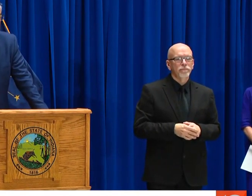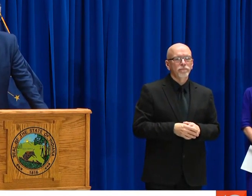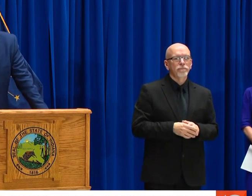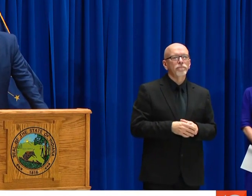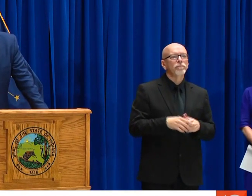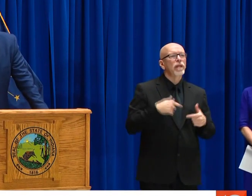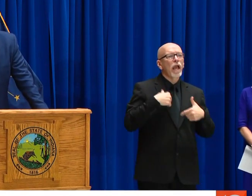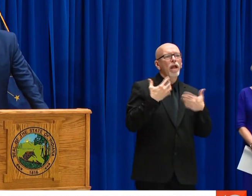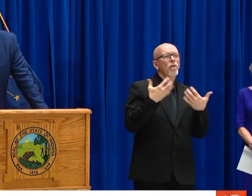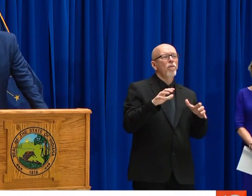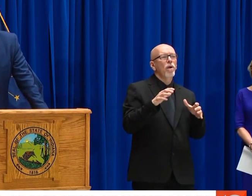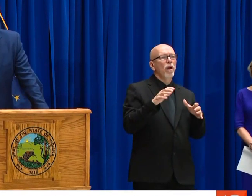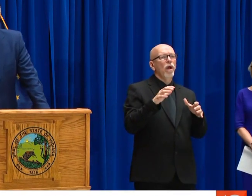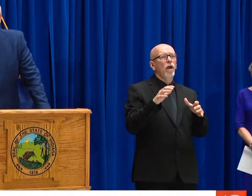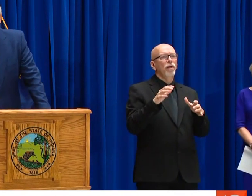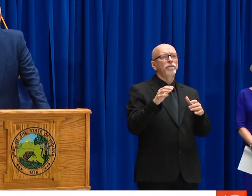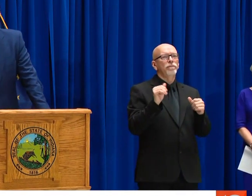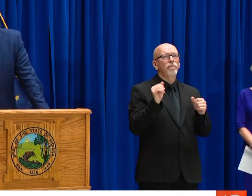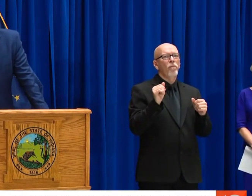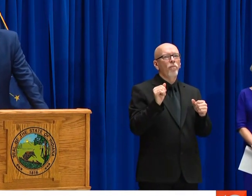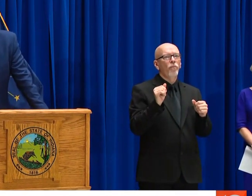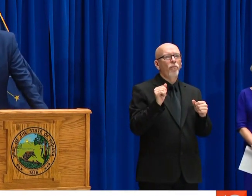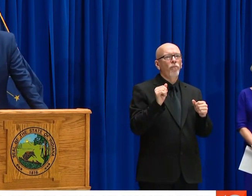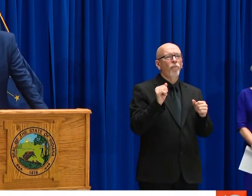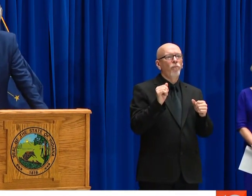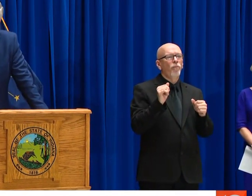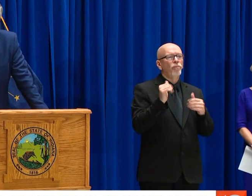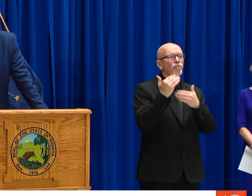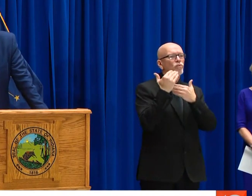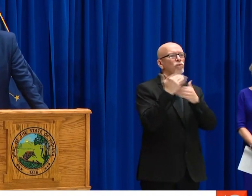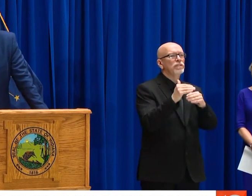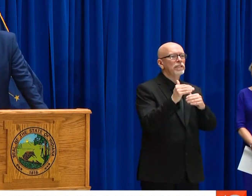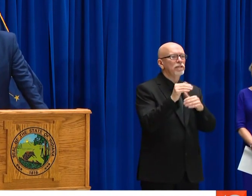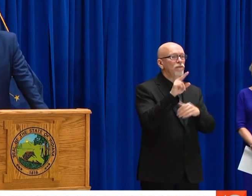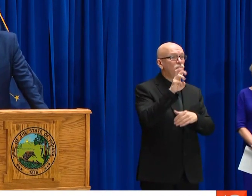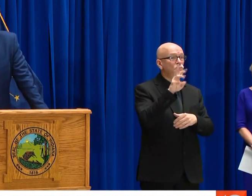RIGHT AT YOUR CONCERN, THAT I SHARE.